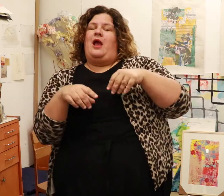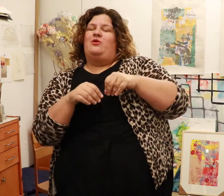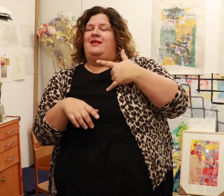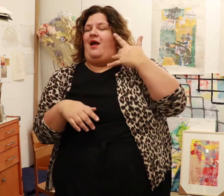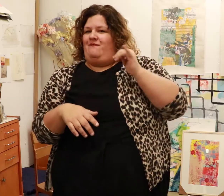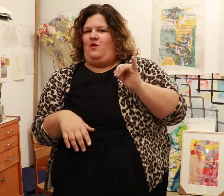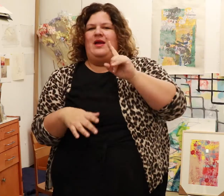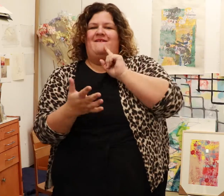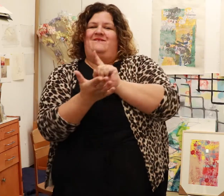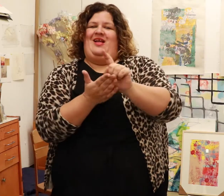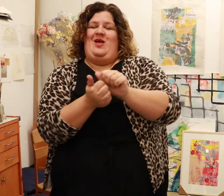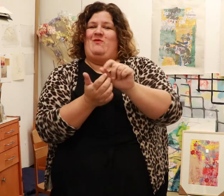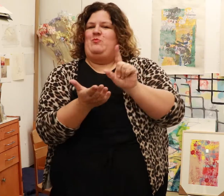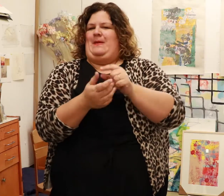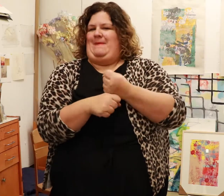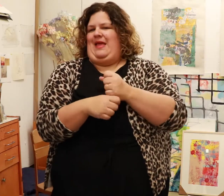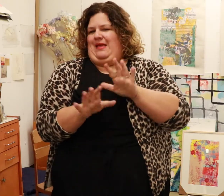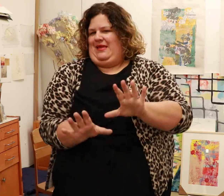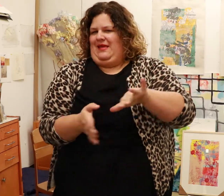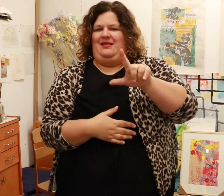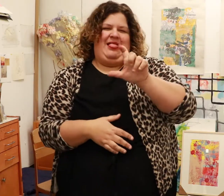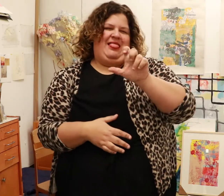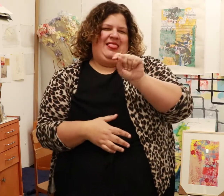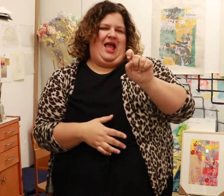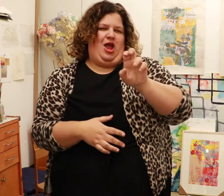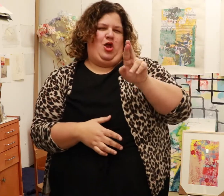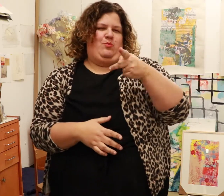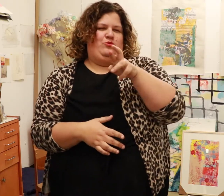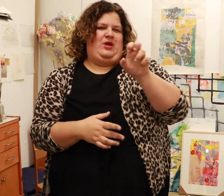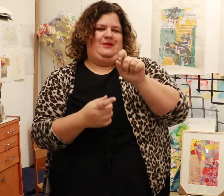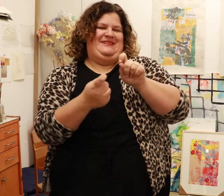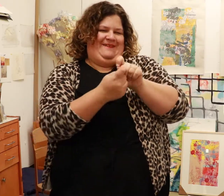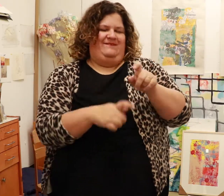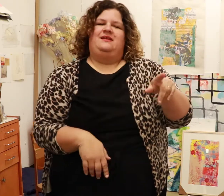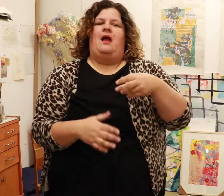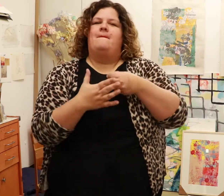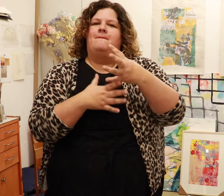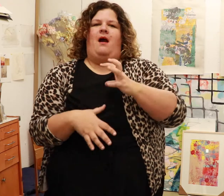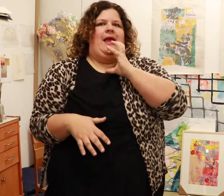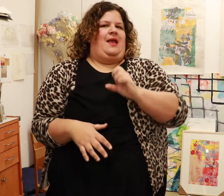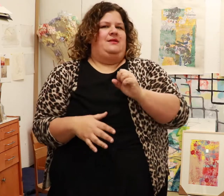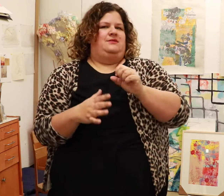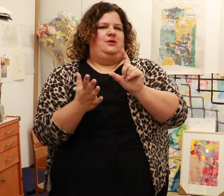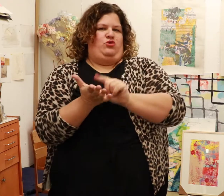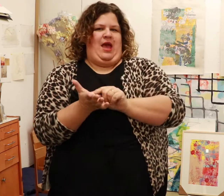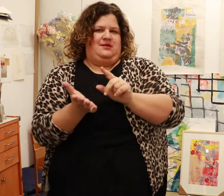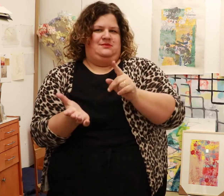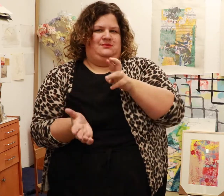While in California, I fell in love with print-making -- letterpress to be specific. I bought an antique press.